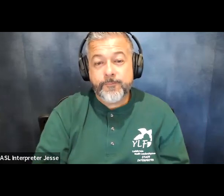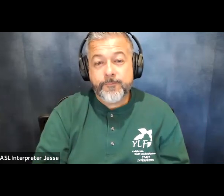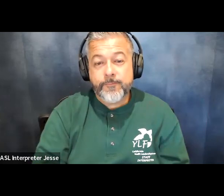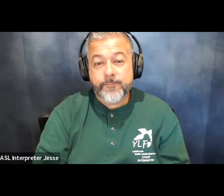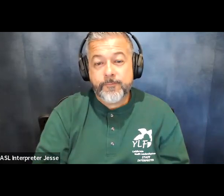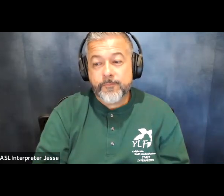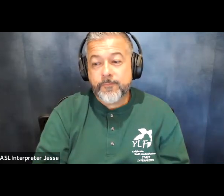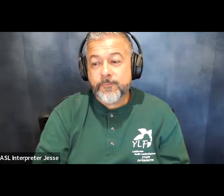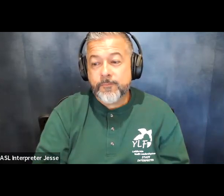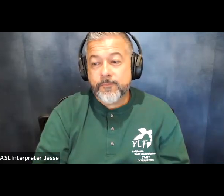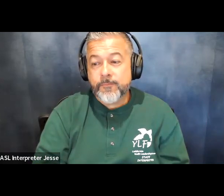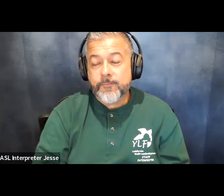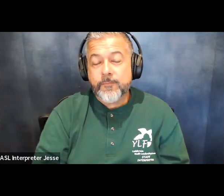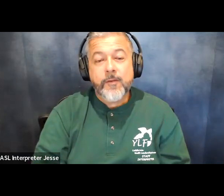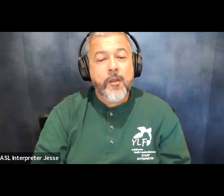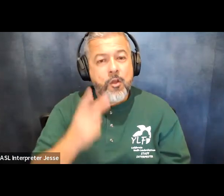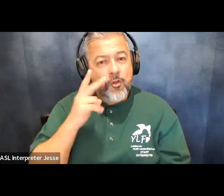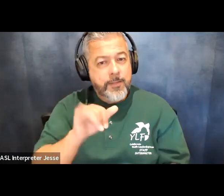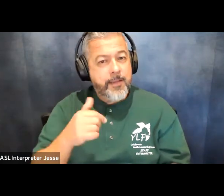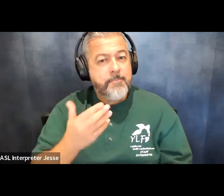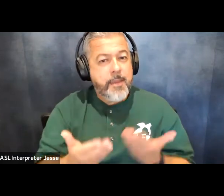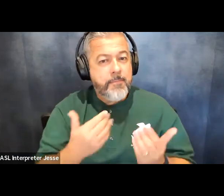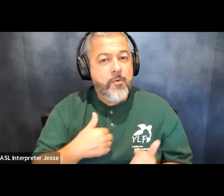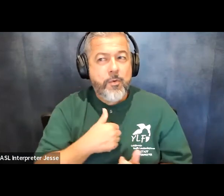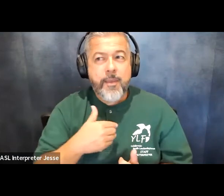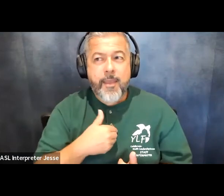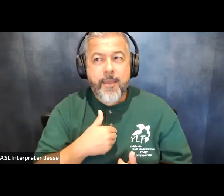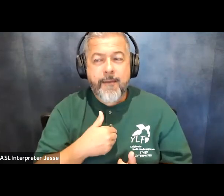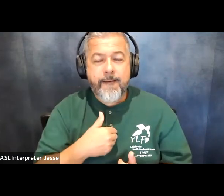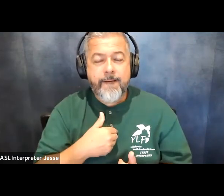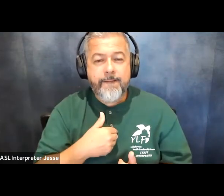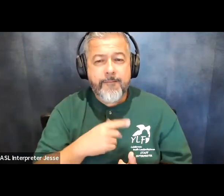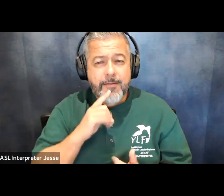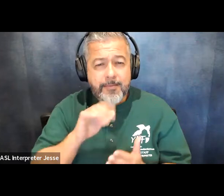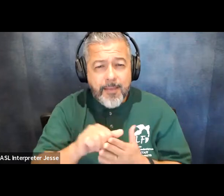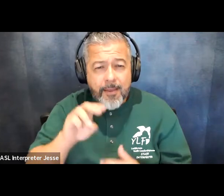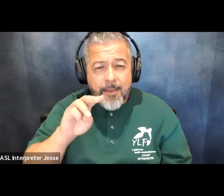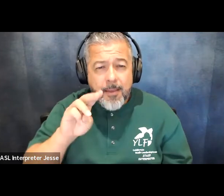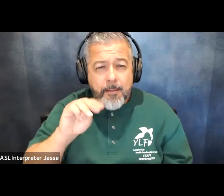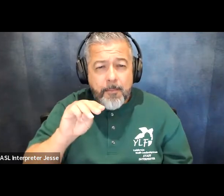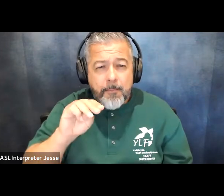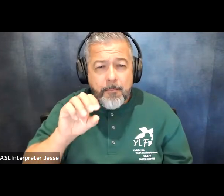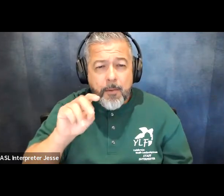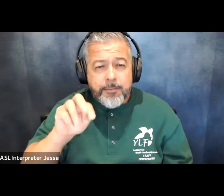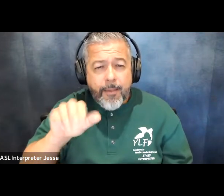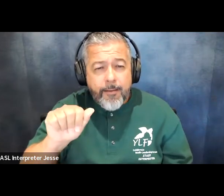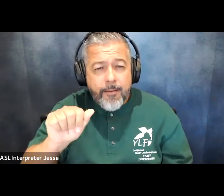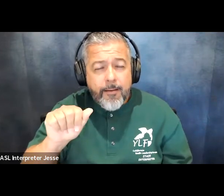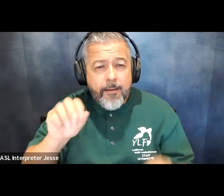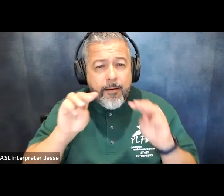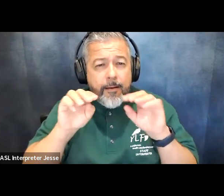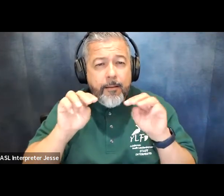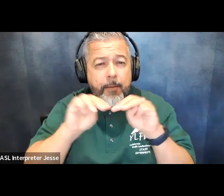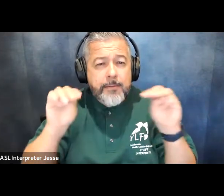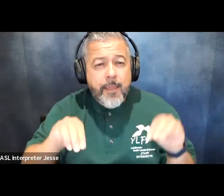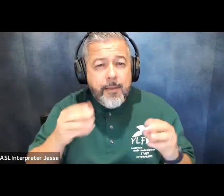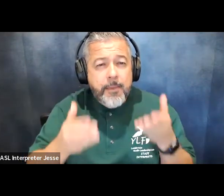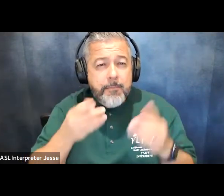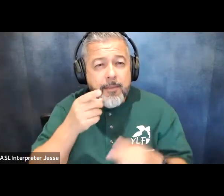fantastic looks like we might have a is that a montana maybe